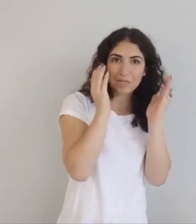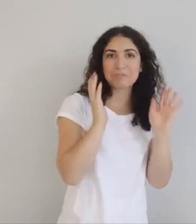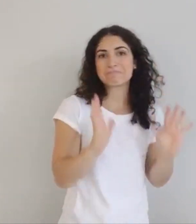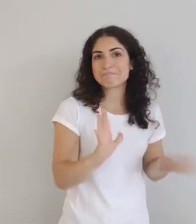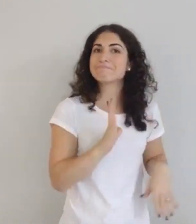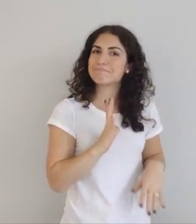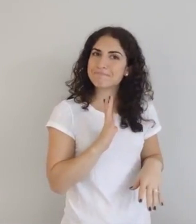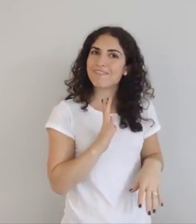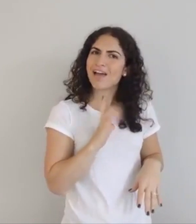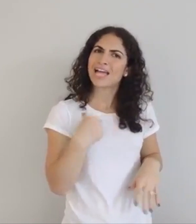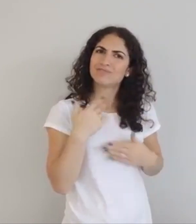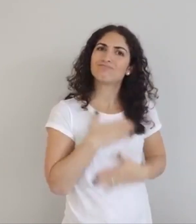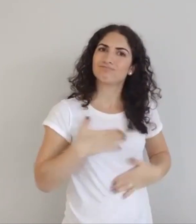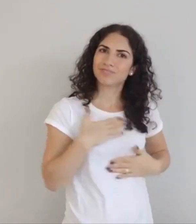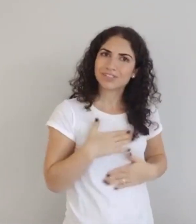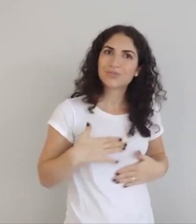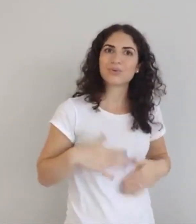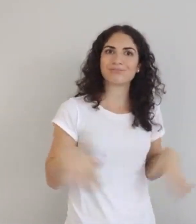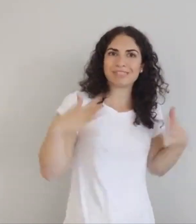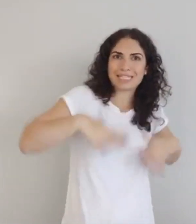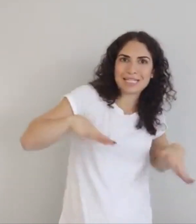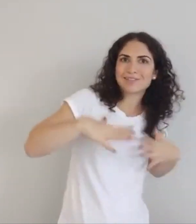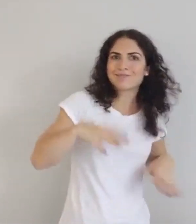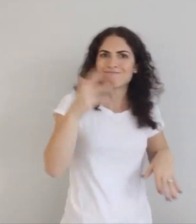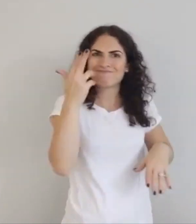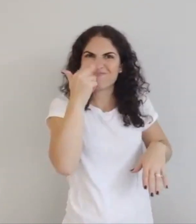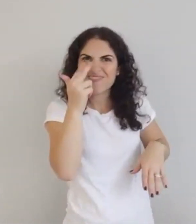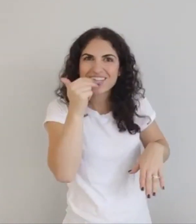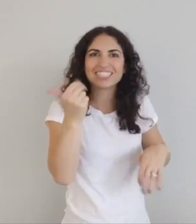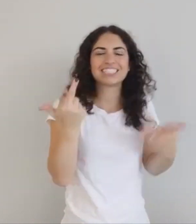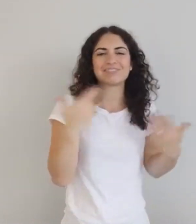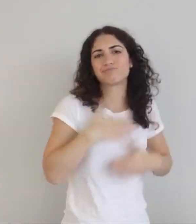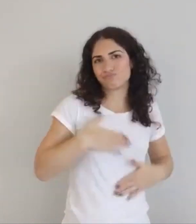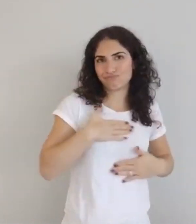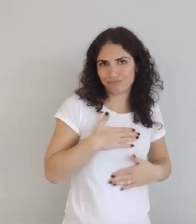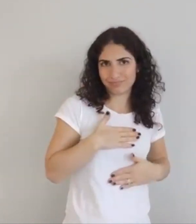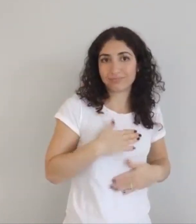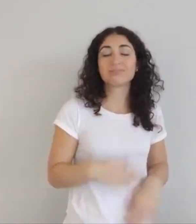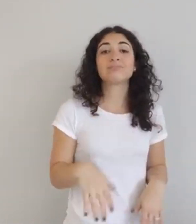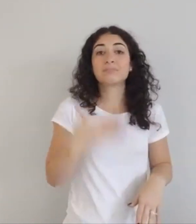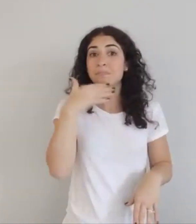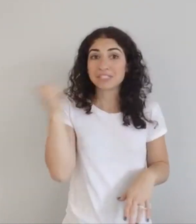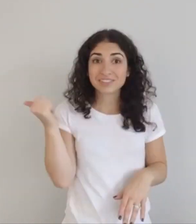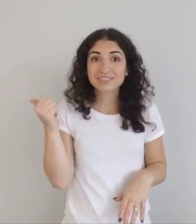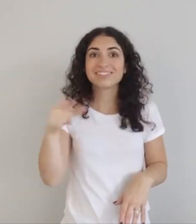Halloween, and that's fine. I enjoy -- I like costumes that are funny, that can be fun.